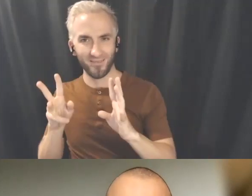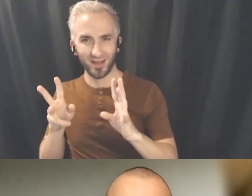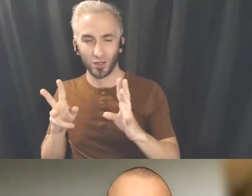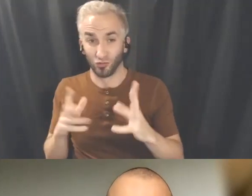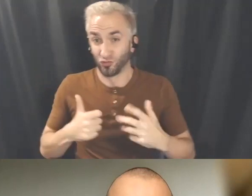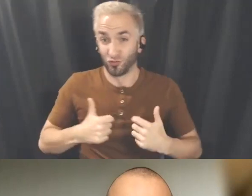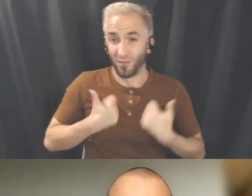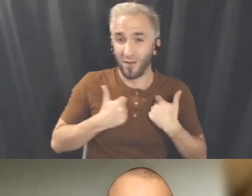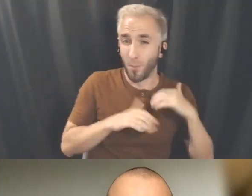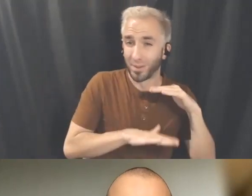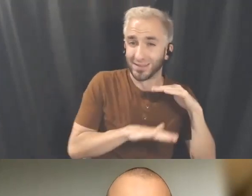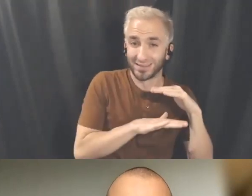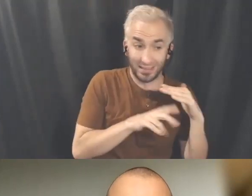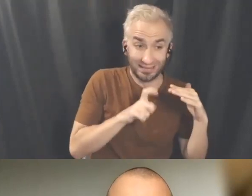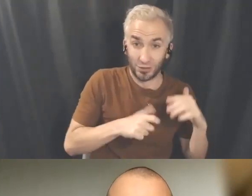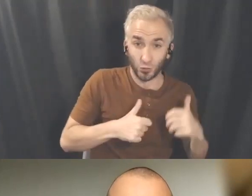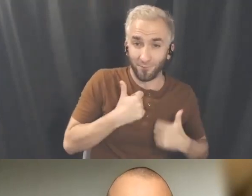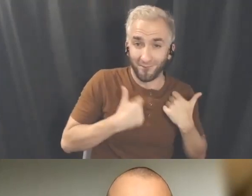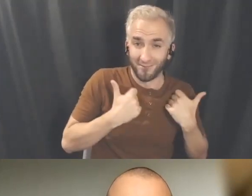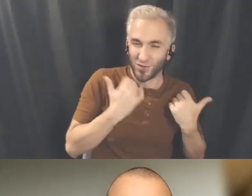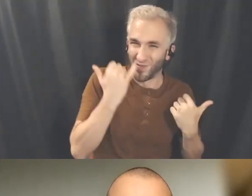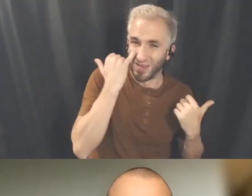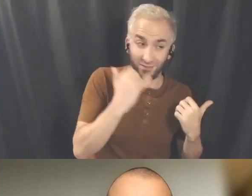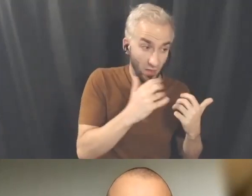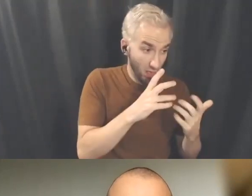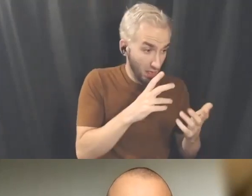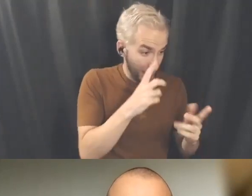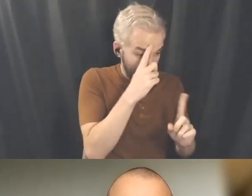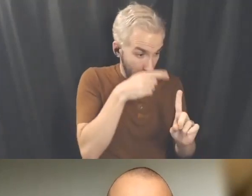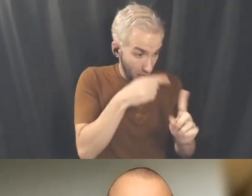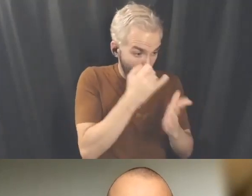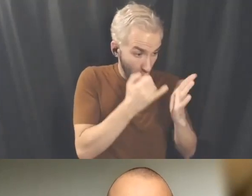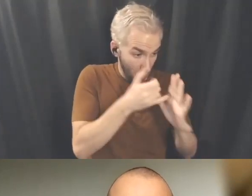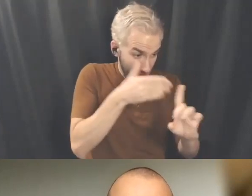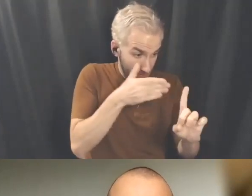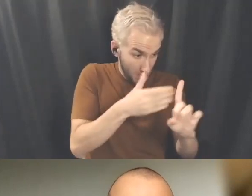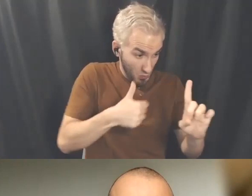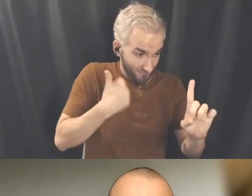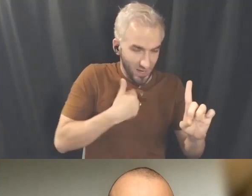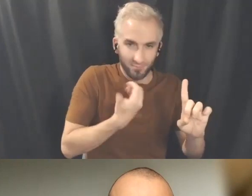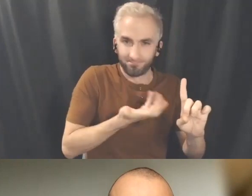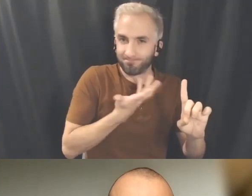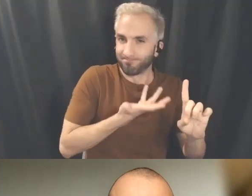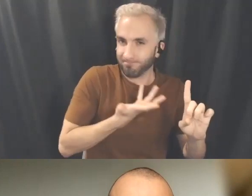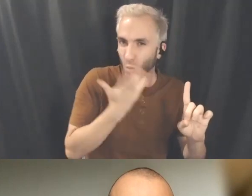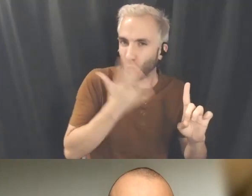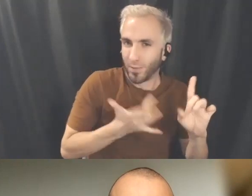So that's the thing I'm still navigating after you know working professionally after 12 or 13 years right?